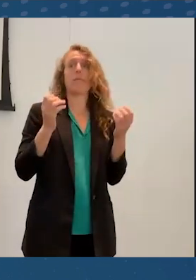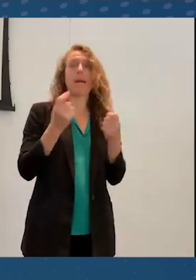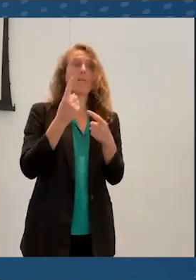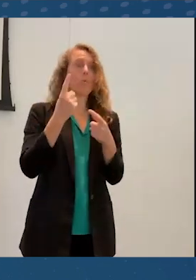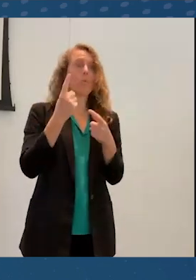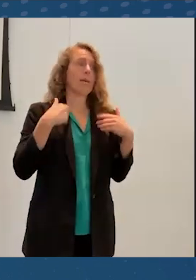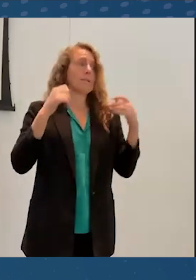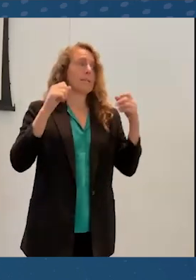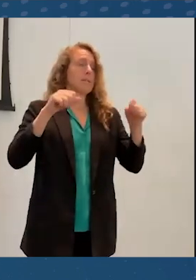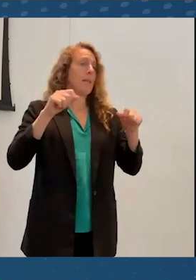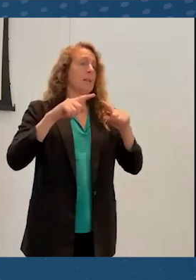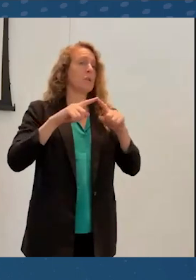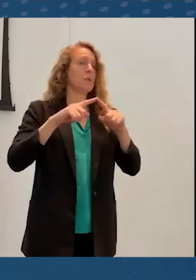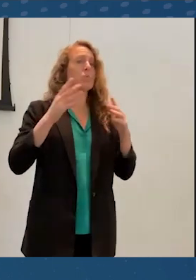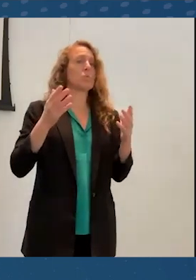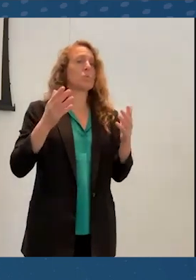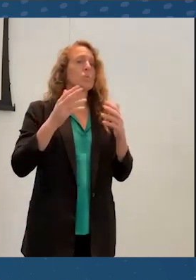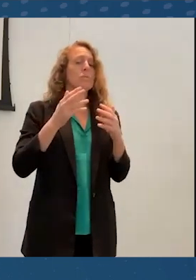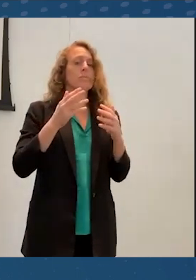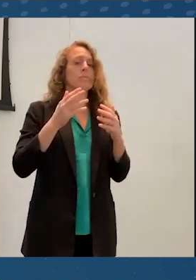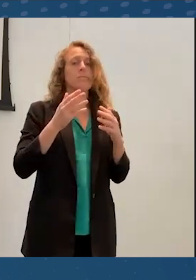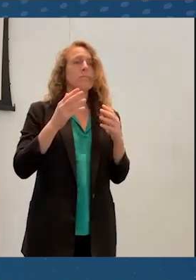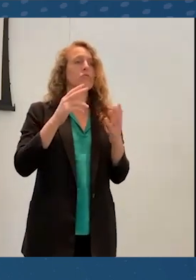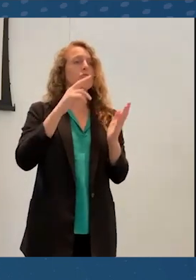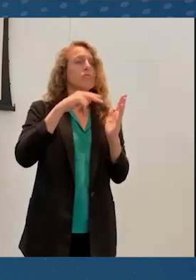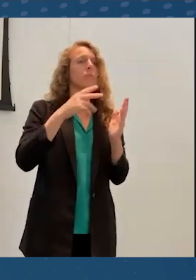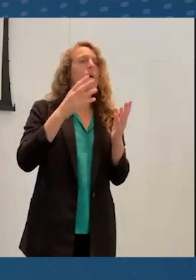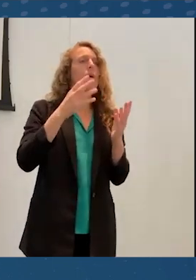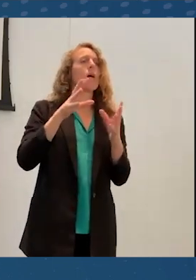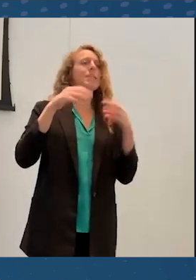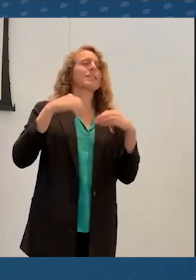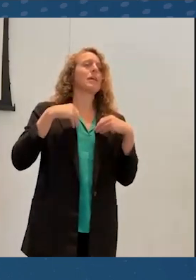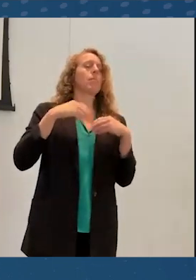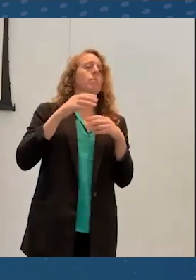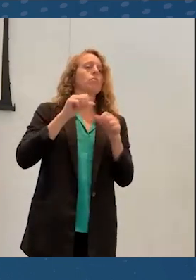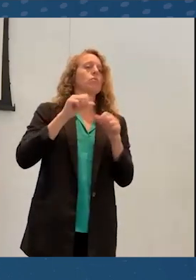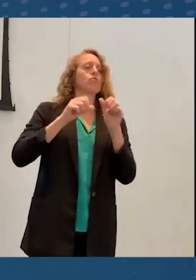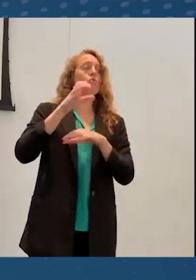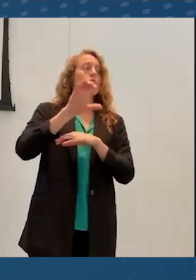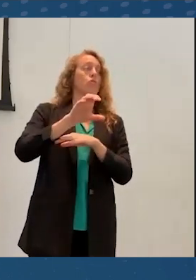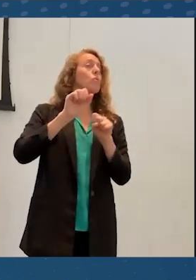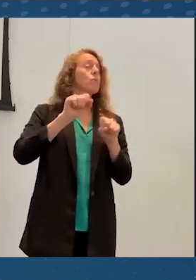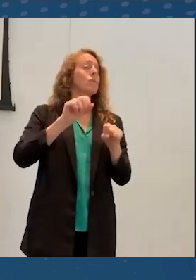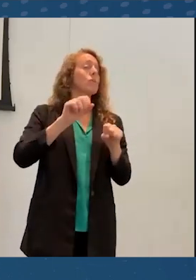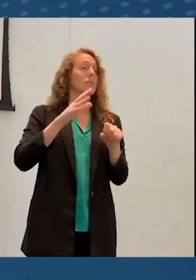to read and to receive social cues in a way that would broadly improve the conference experience.